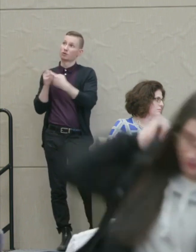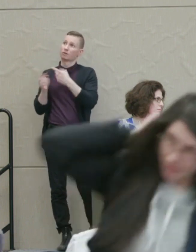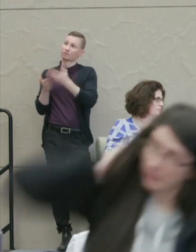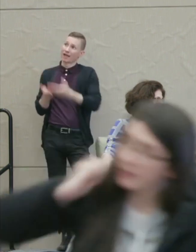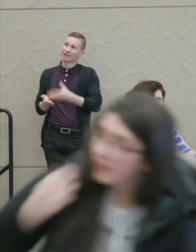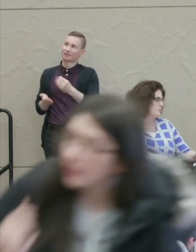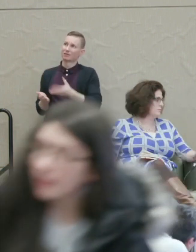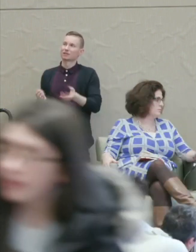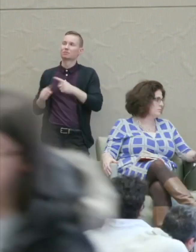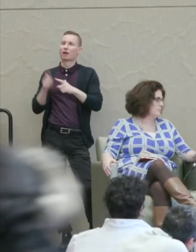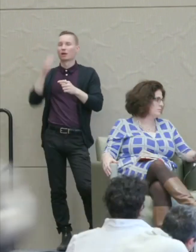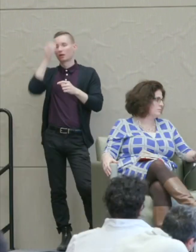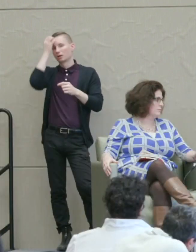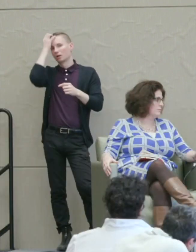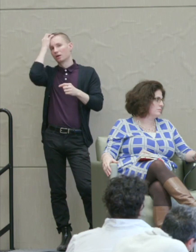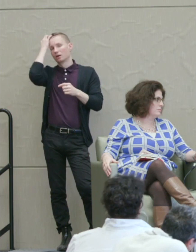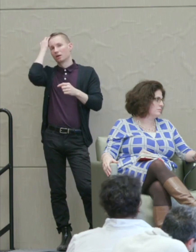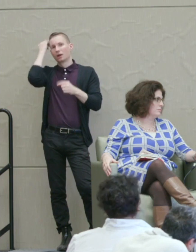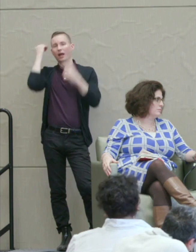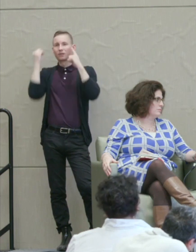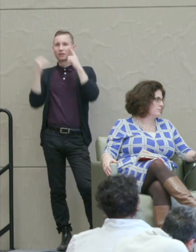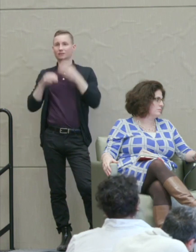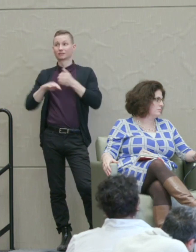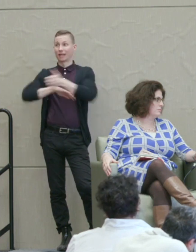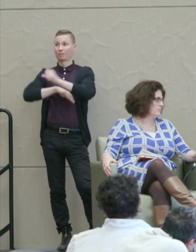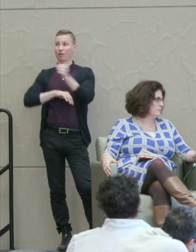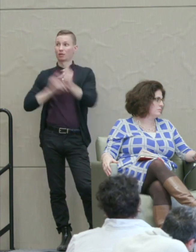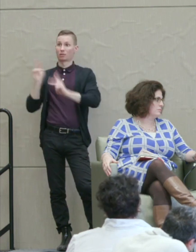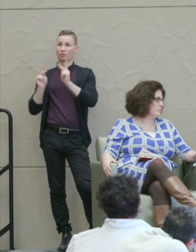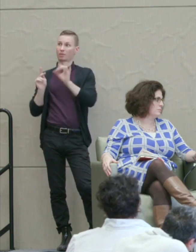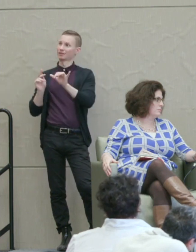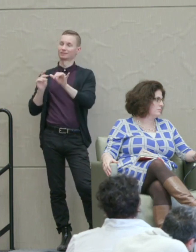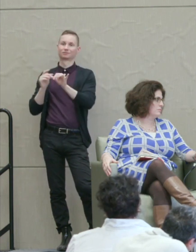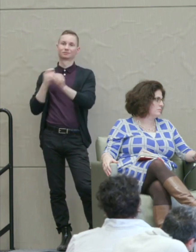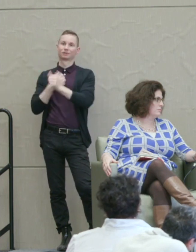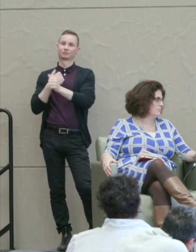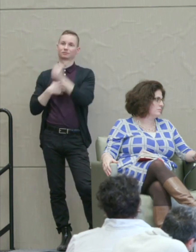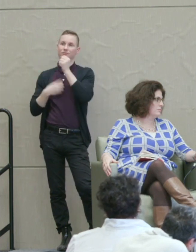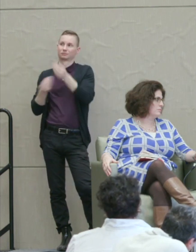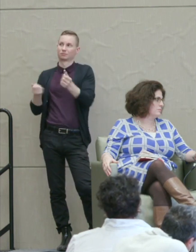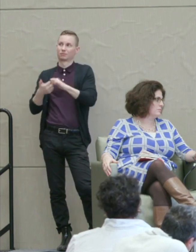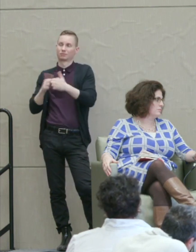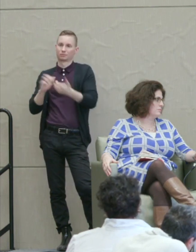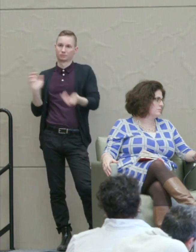But I think scapegoating itself is dangerous. It does not solve the problem.